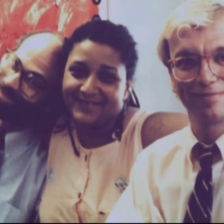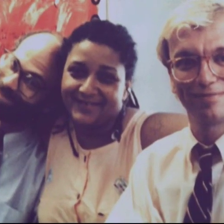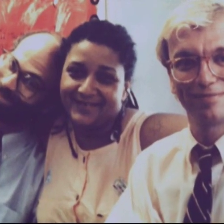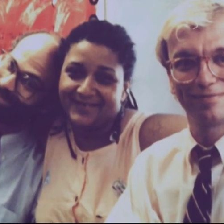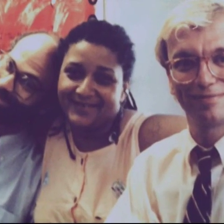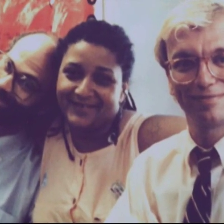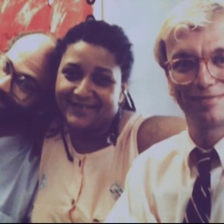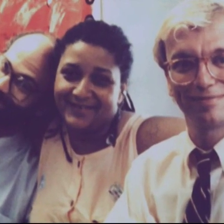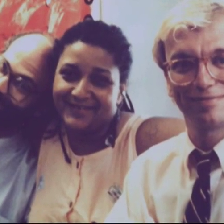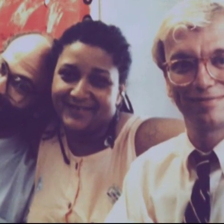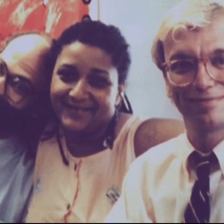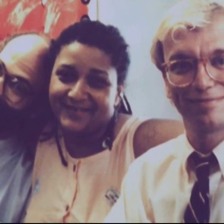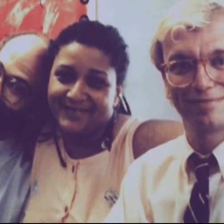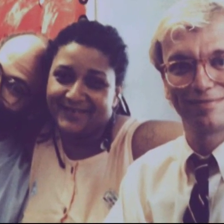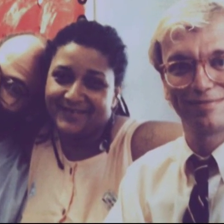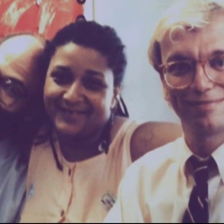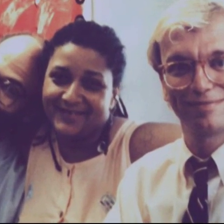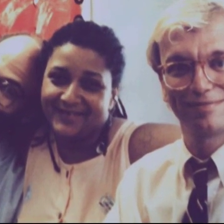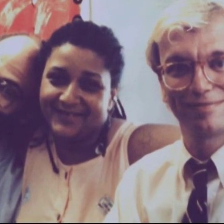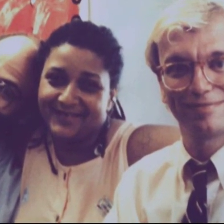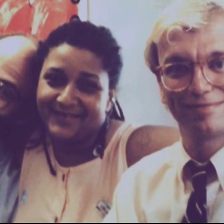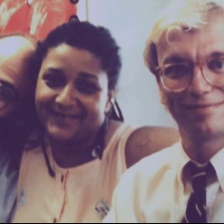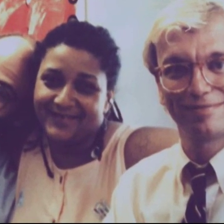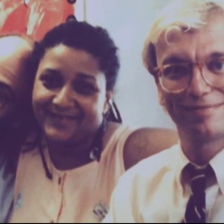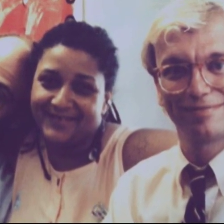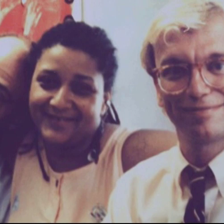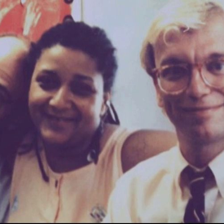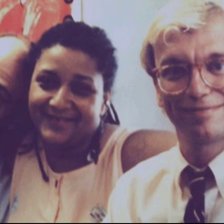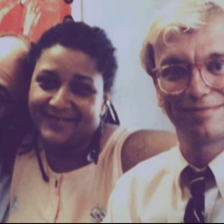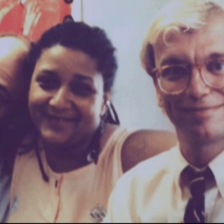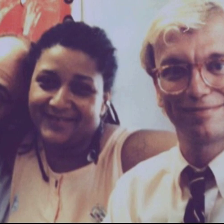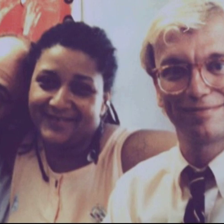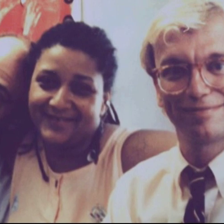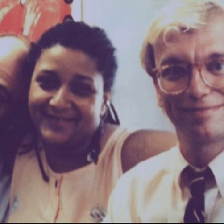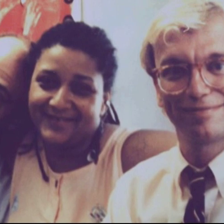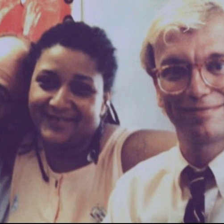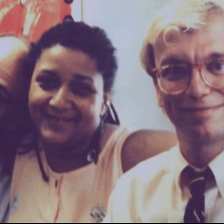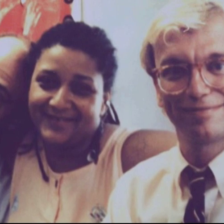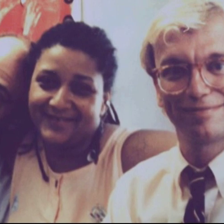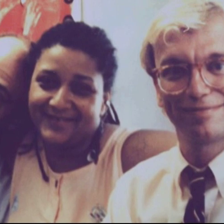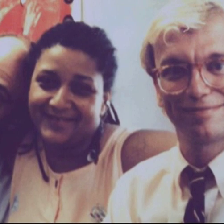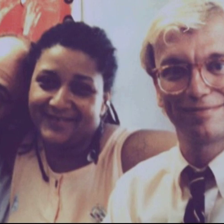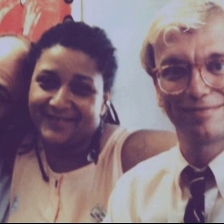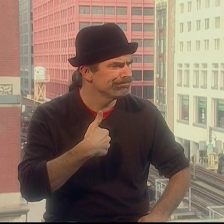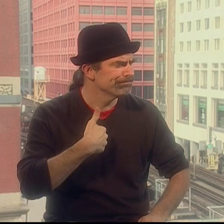And we meet a lot of people and this one guy comes up to us. His name was Gregory Kalavakas and he said,